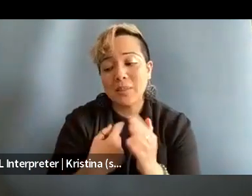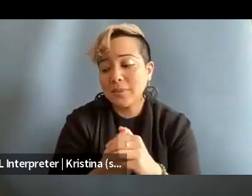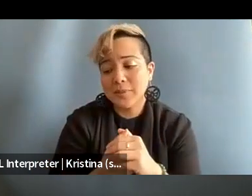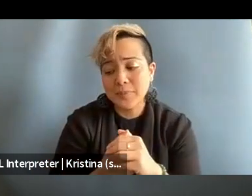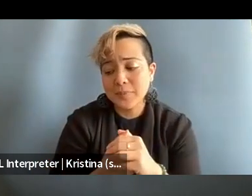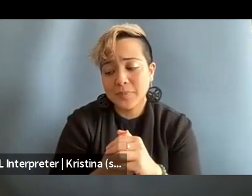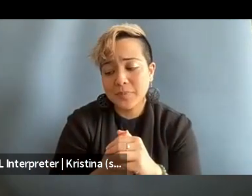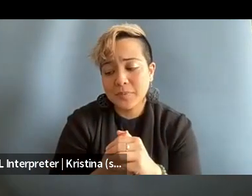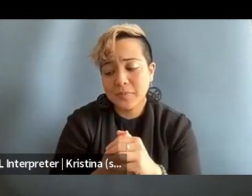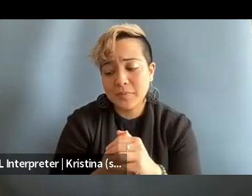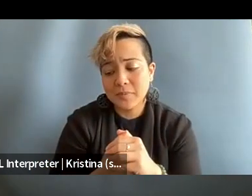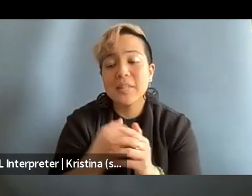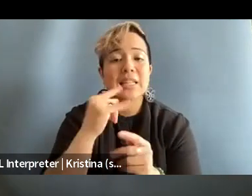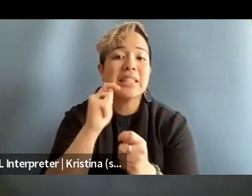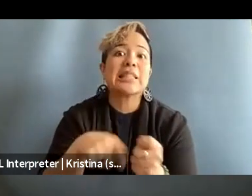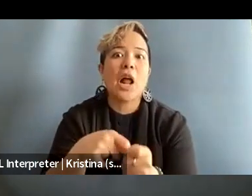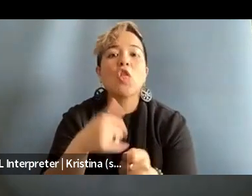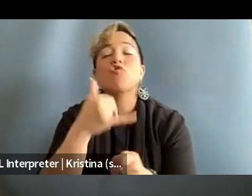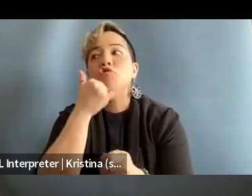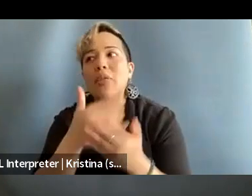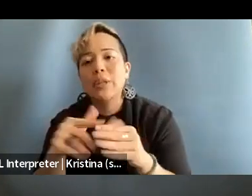is exactly the wrong thing to do instead of the right thing to do.